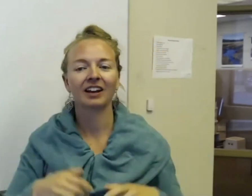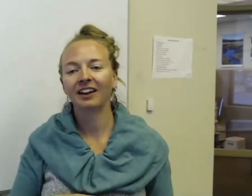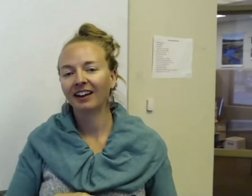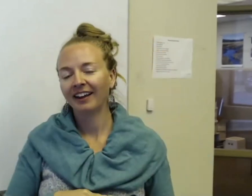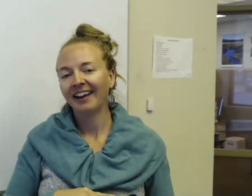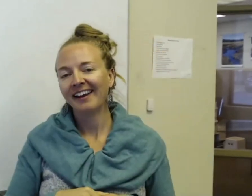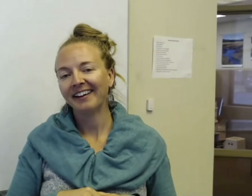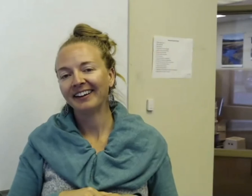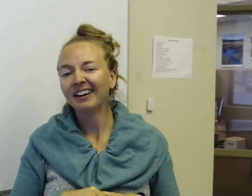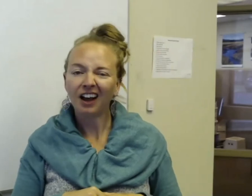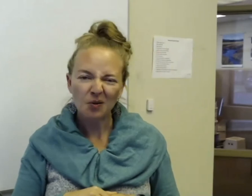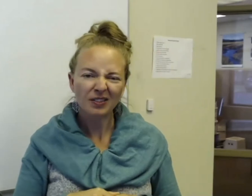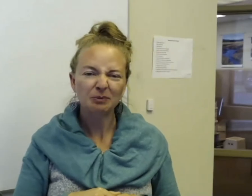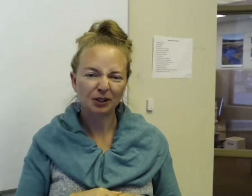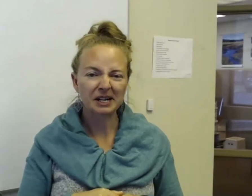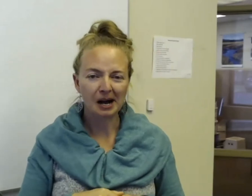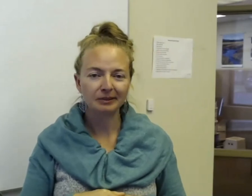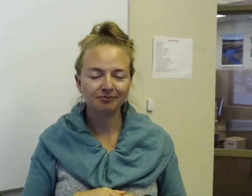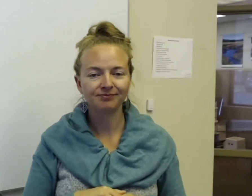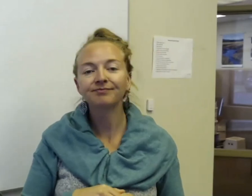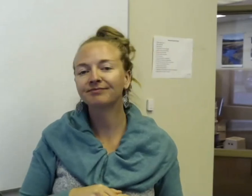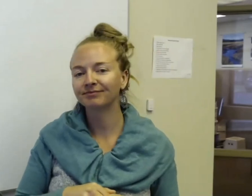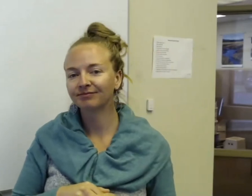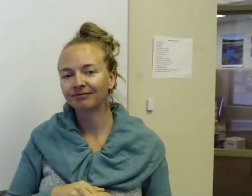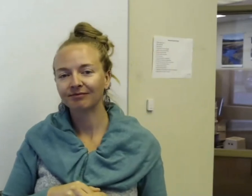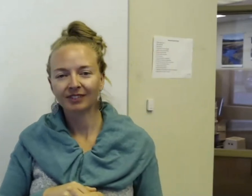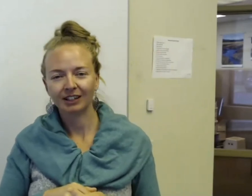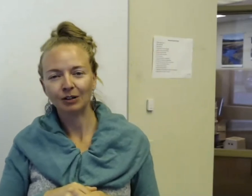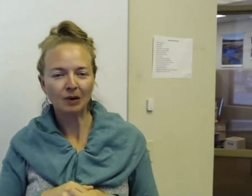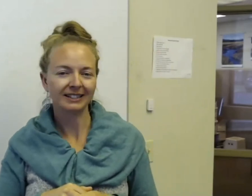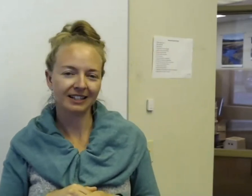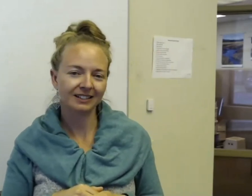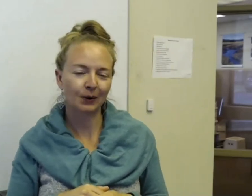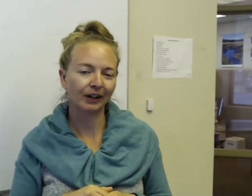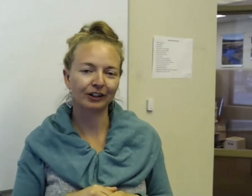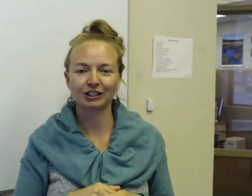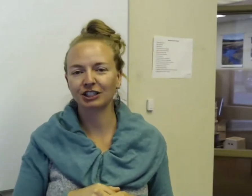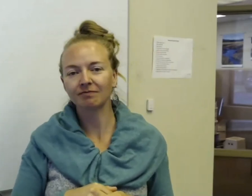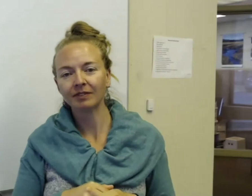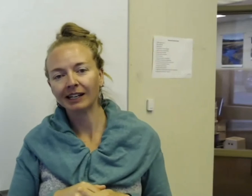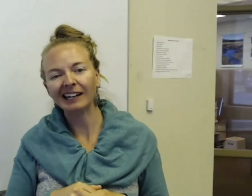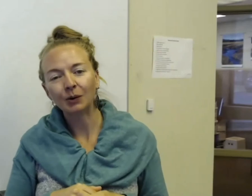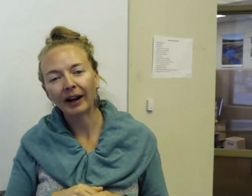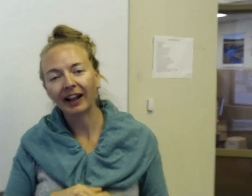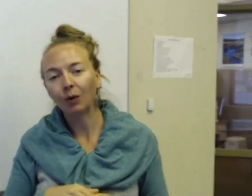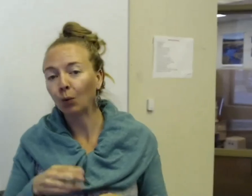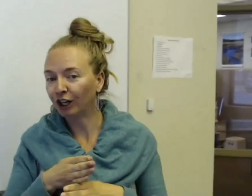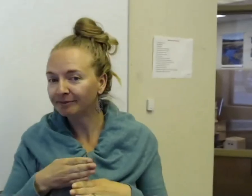And then another one that's pretty common, I see this critter just eating away at that